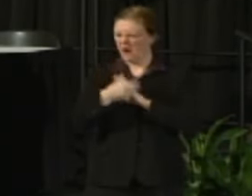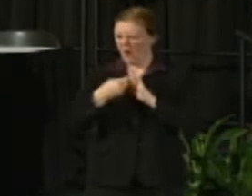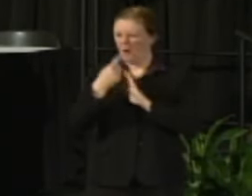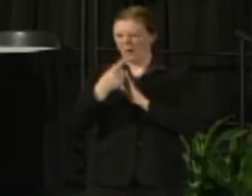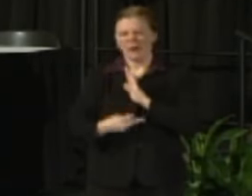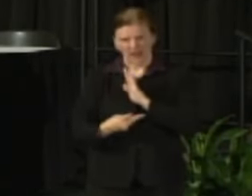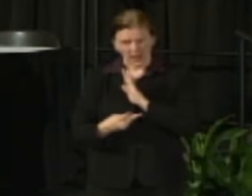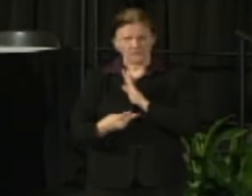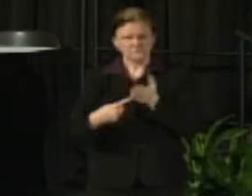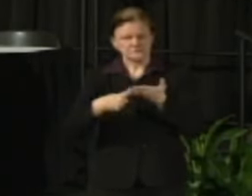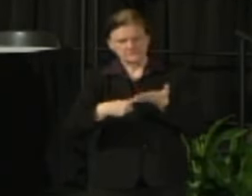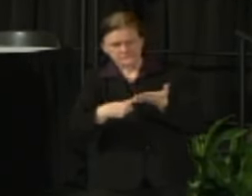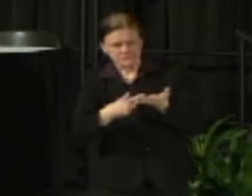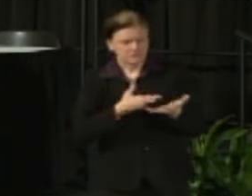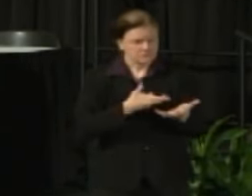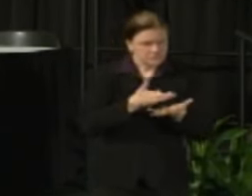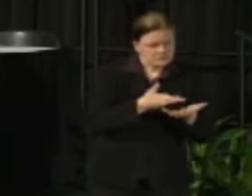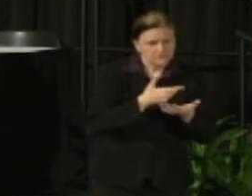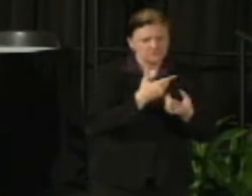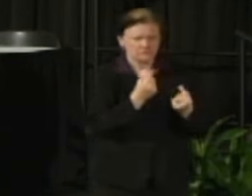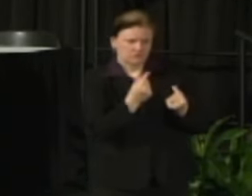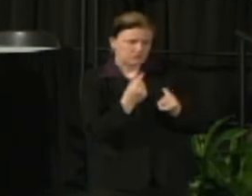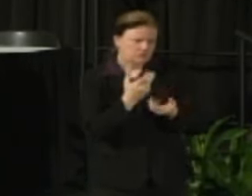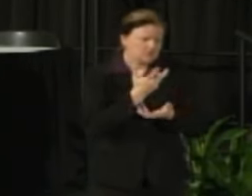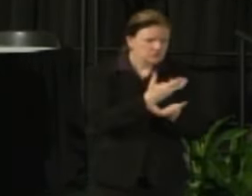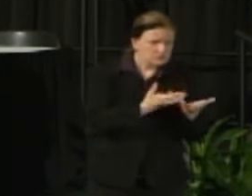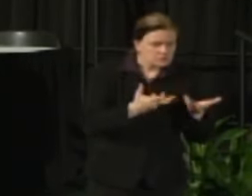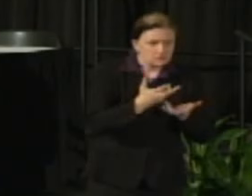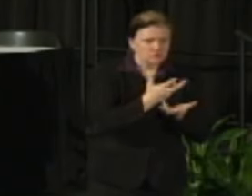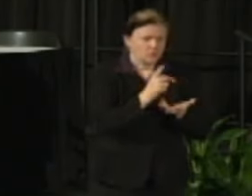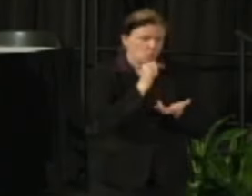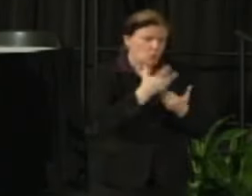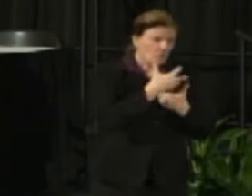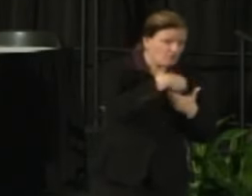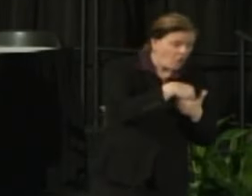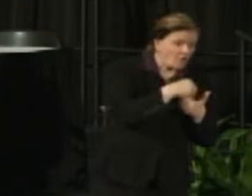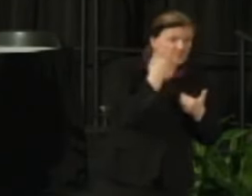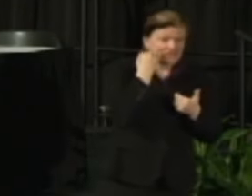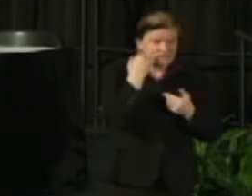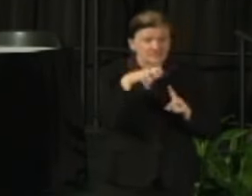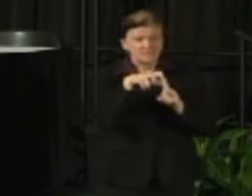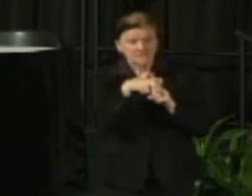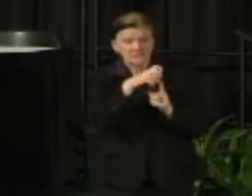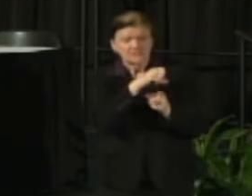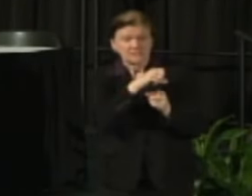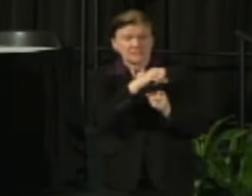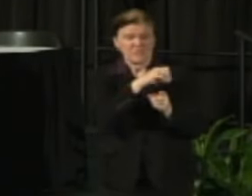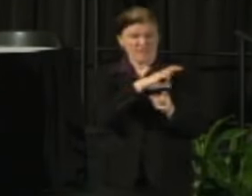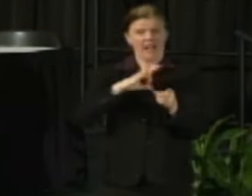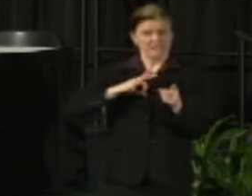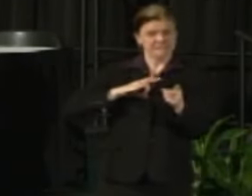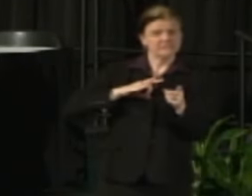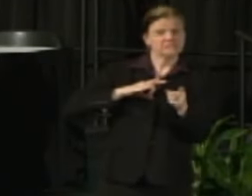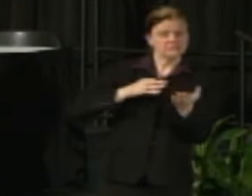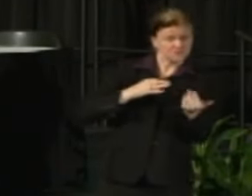where we would like to go up on this task force. It will include faculty. We looked at faculty who we think would do a very good job to educate